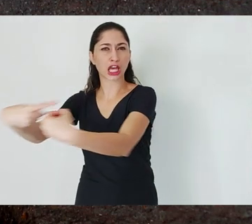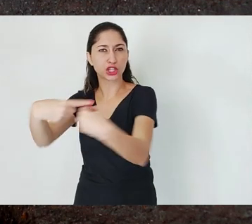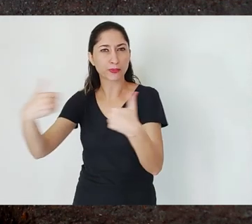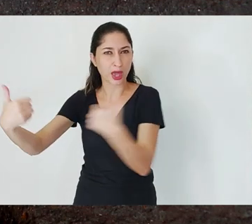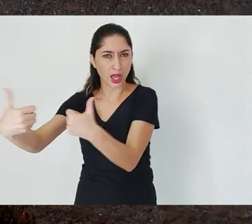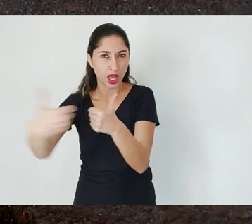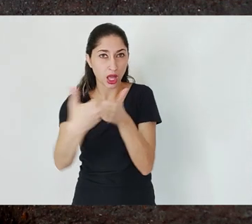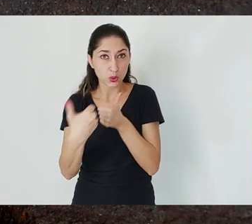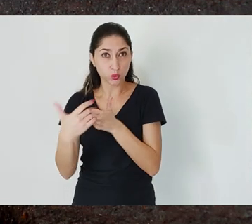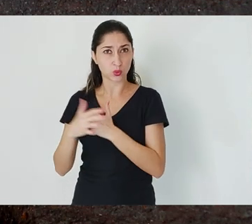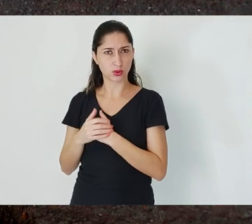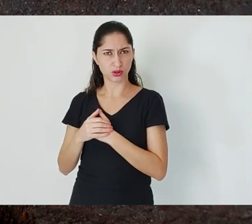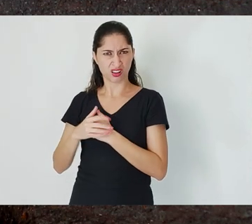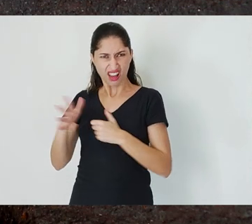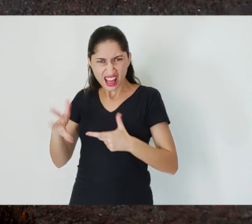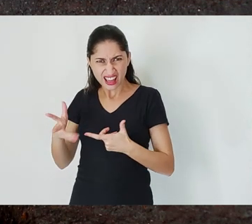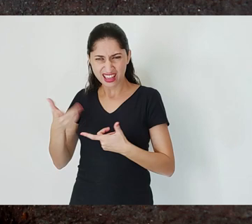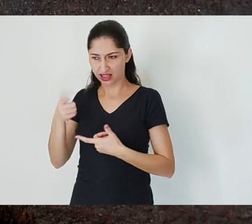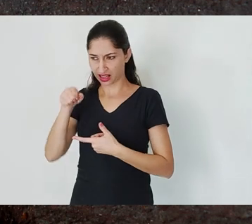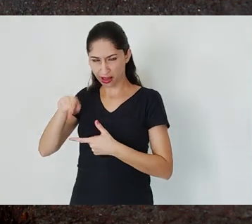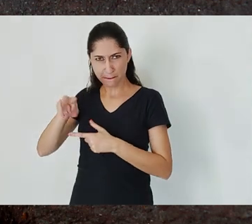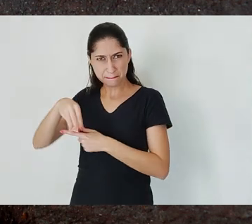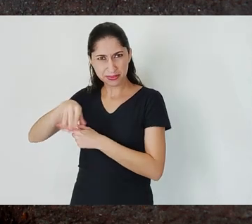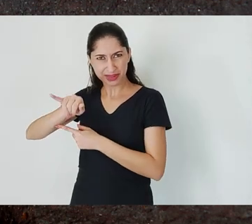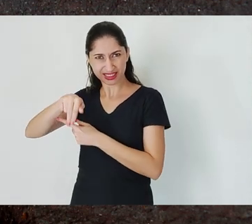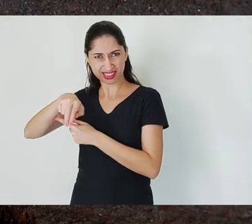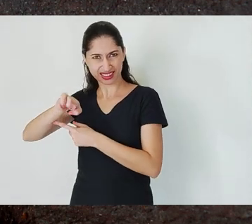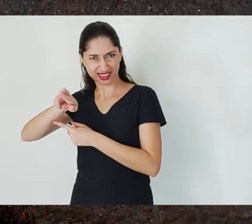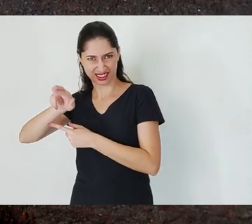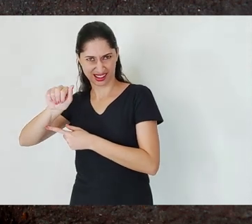its metropolitan region, the answer is certainly no, it is not paying off.